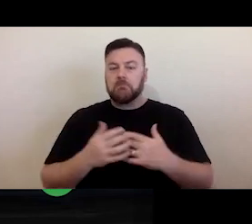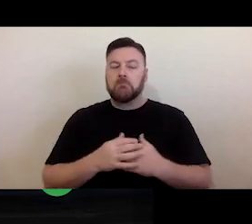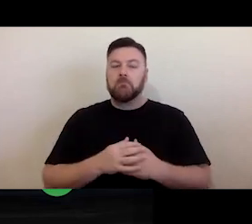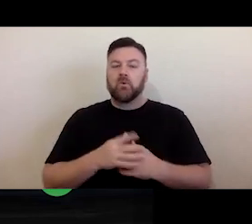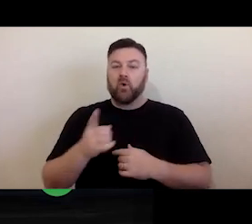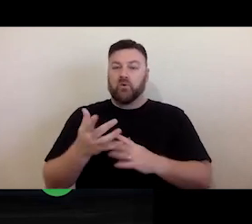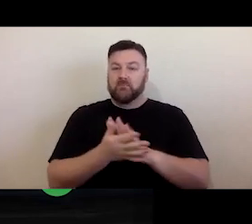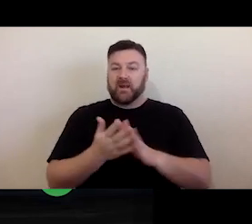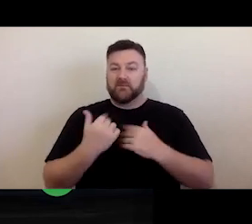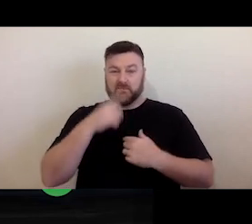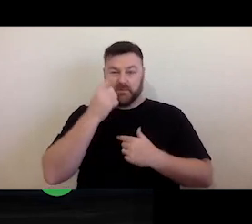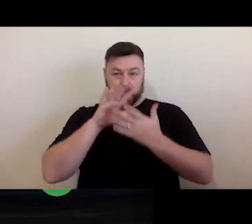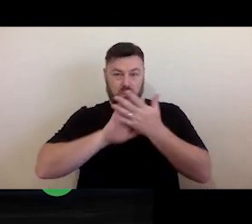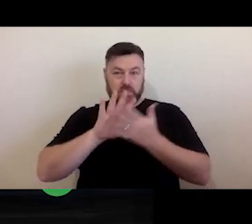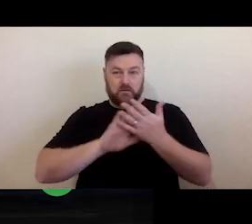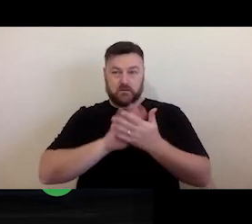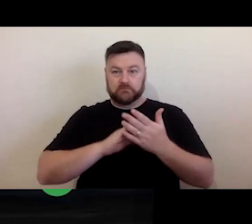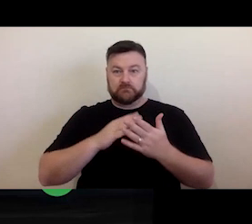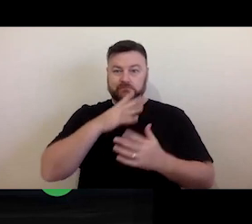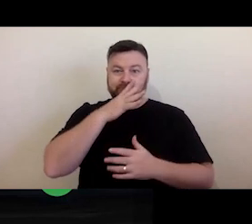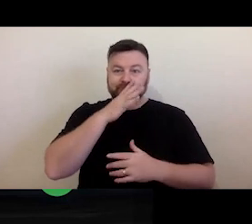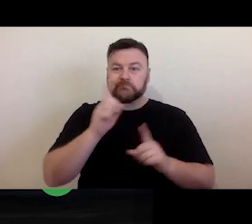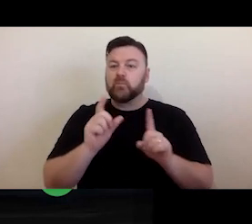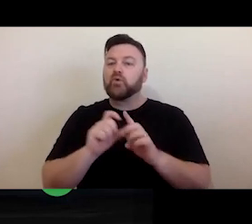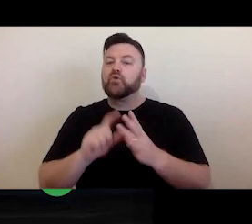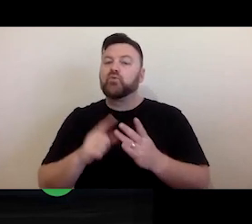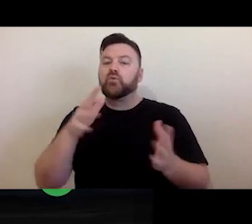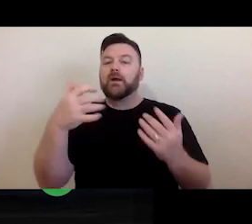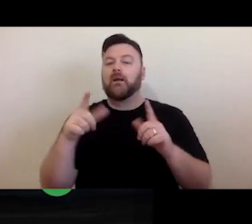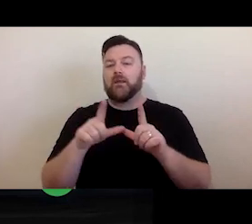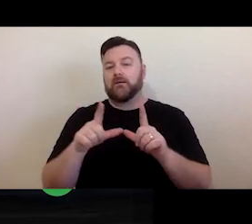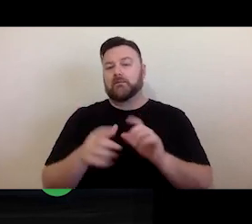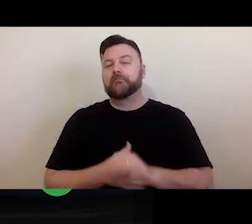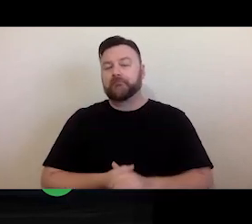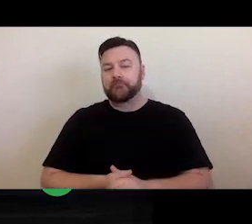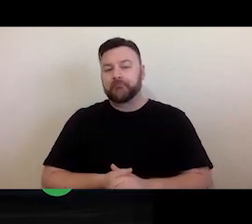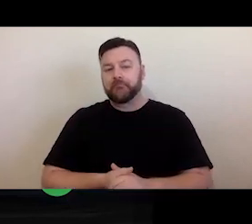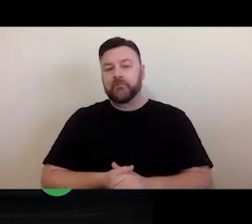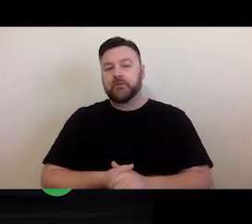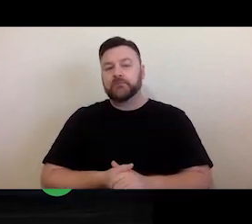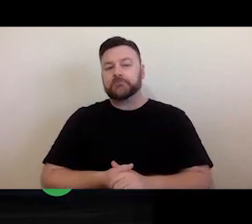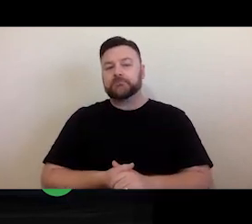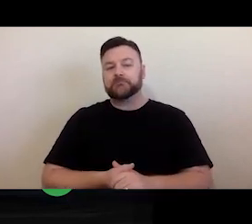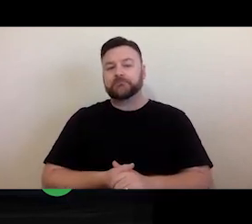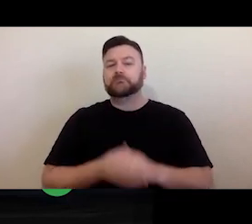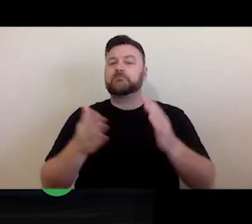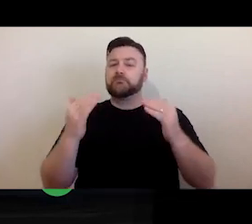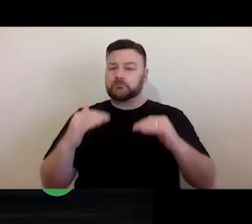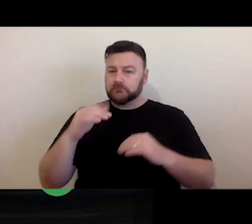just not clear about what they should be doing in terms of securing the licence. One of the other thing that's often flagged is the time and